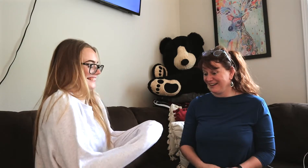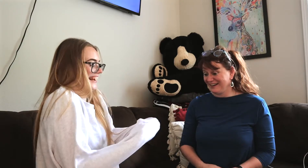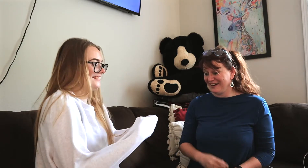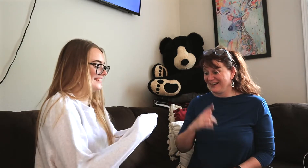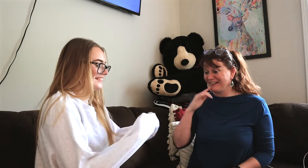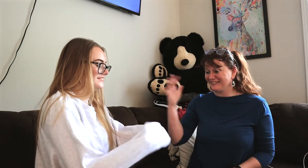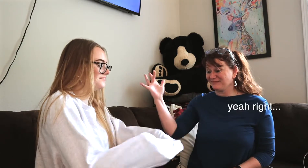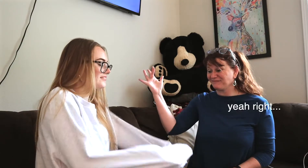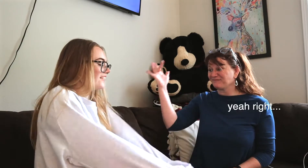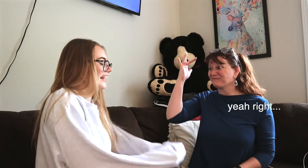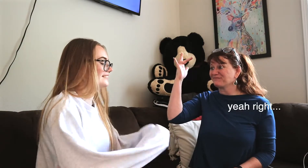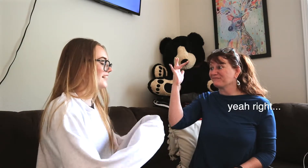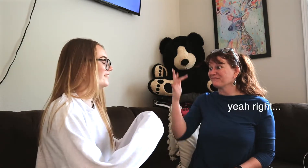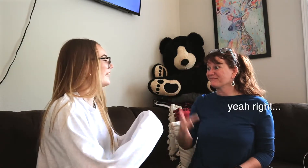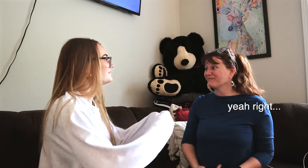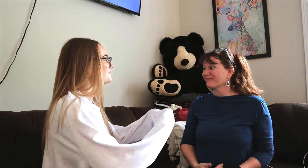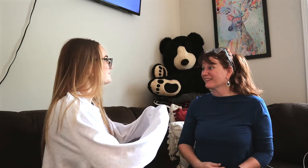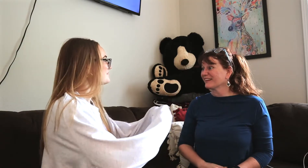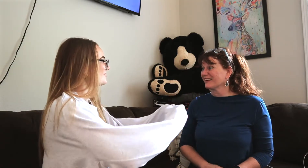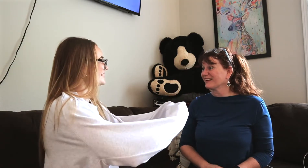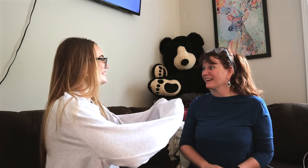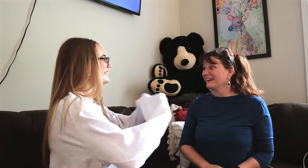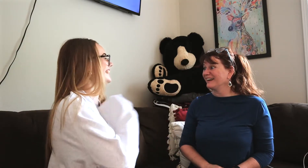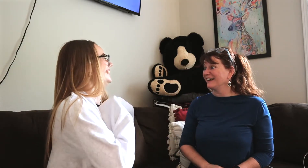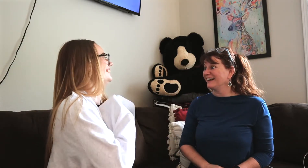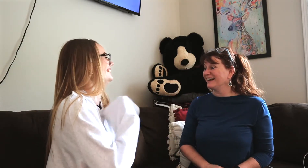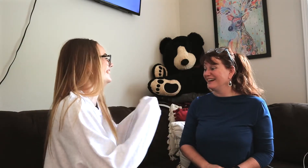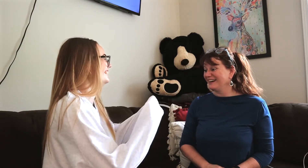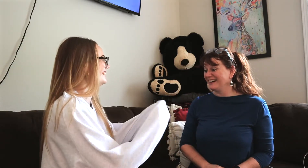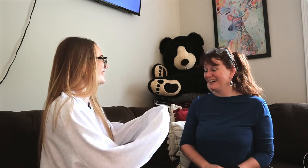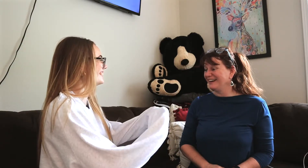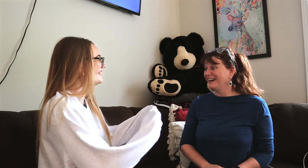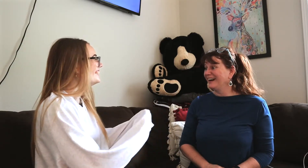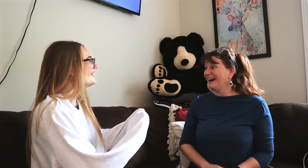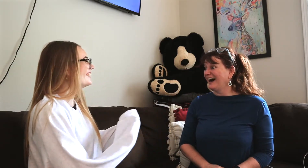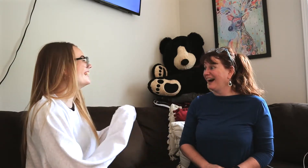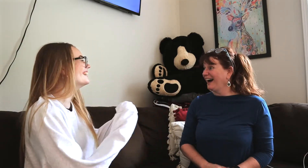i don't know okay okay *laughing*